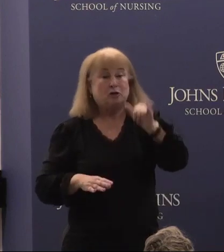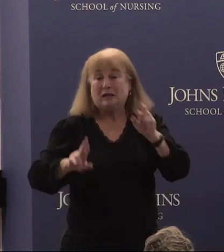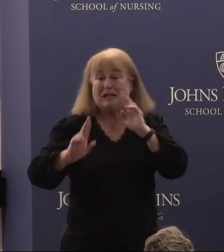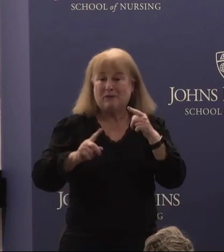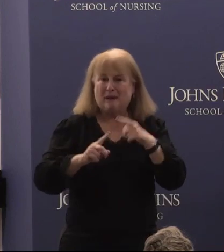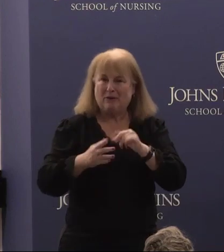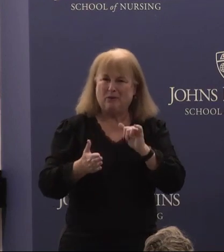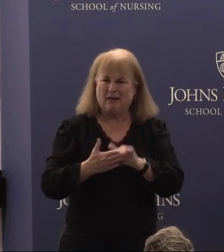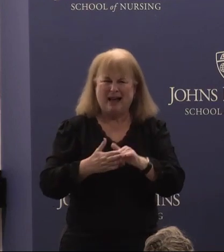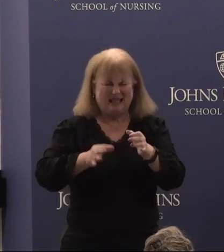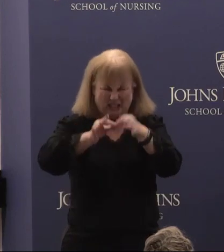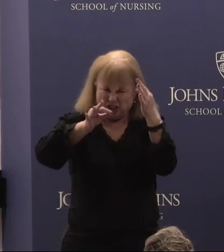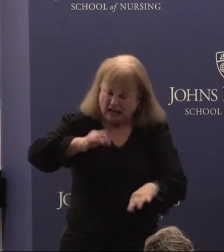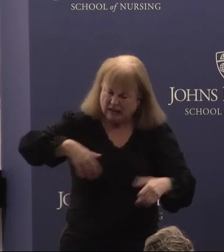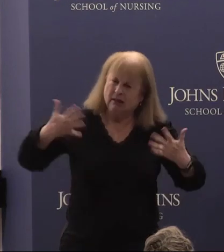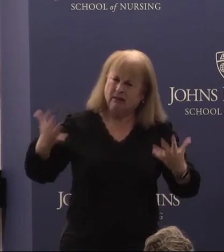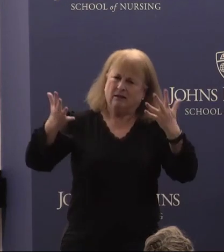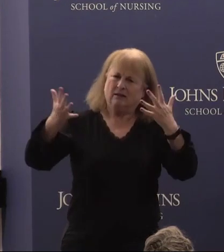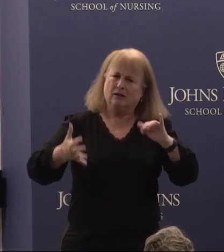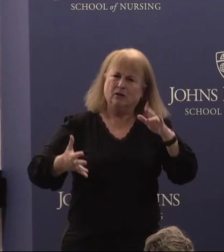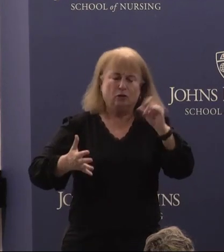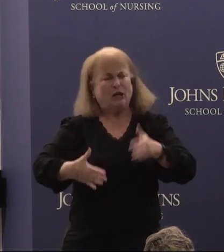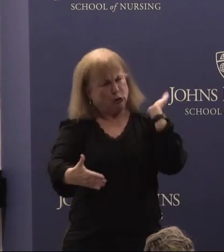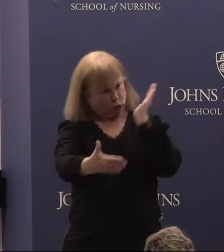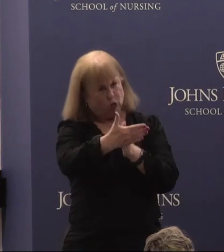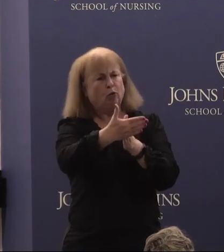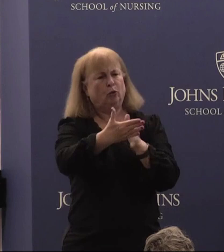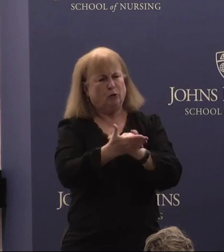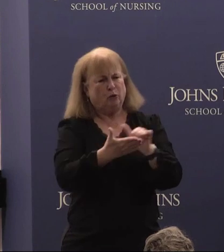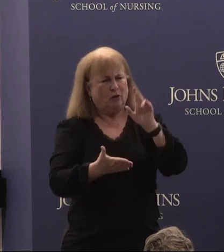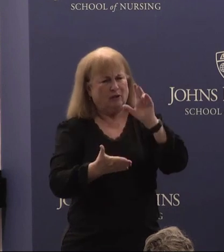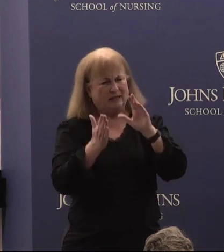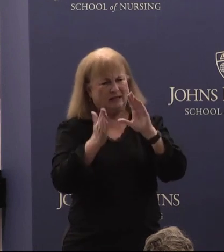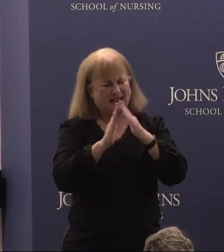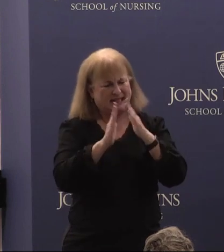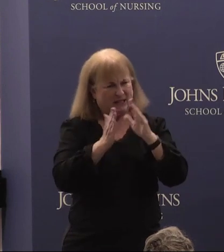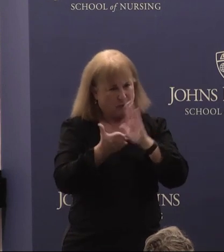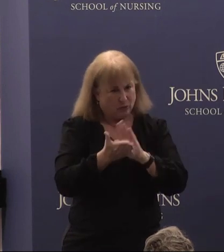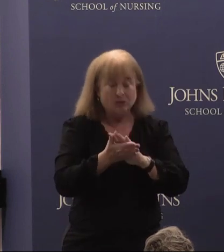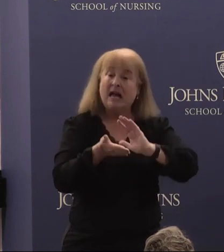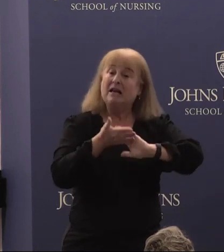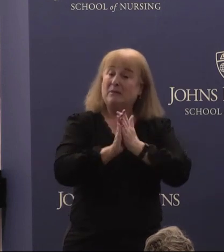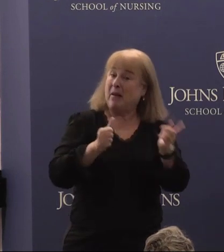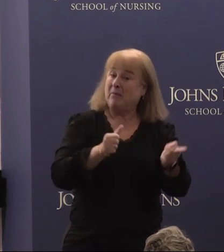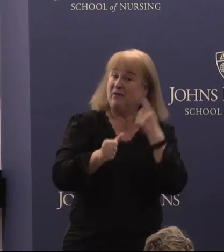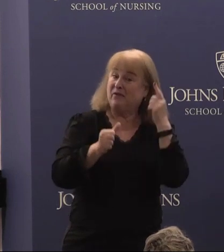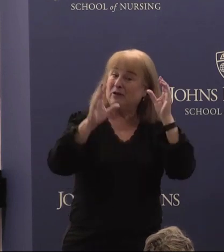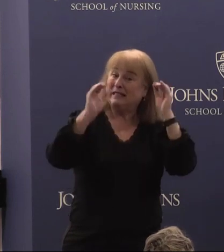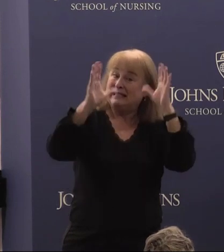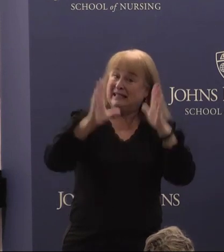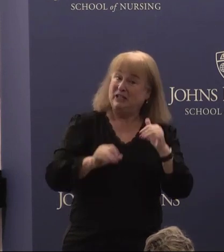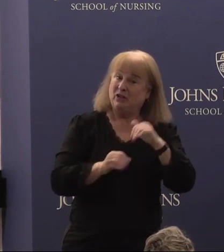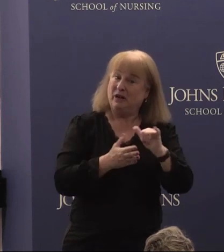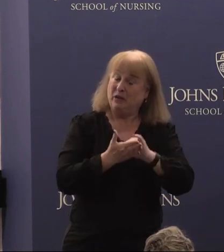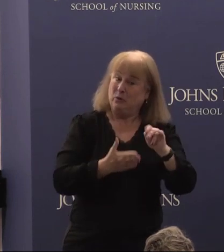of injustices was to sue um and that led her to becoming the first ever teacher in New York City